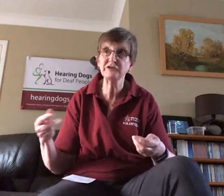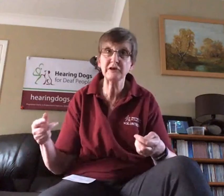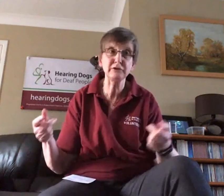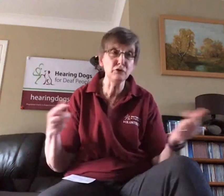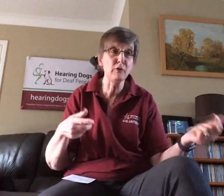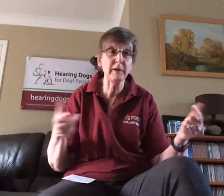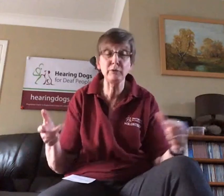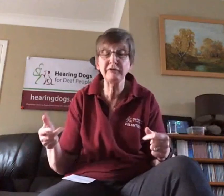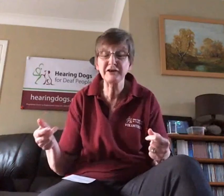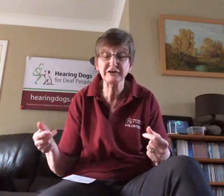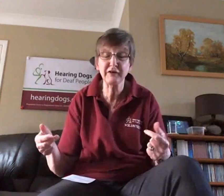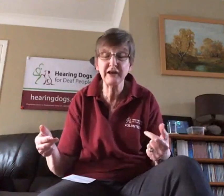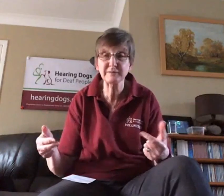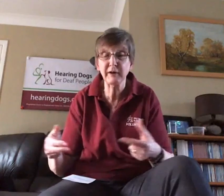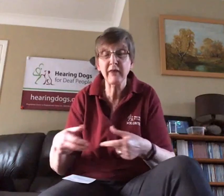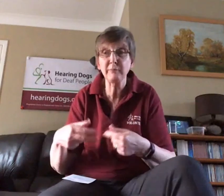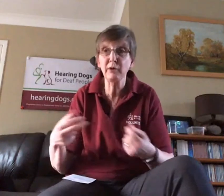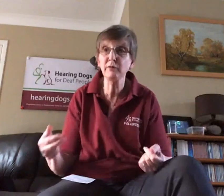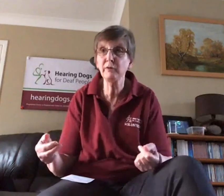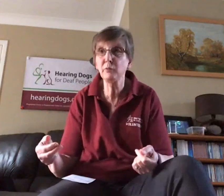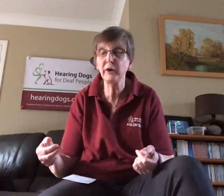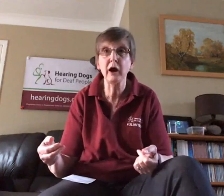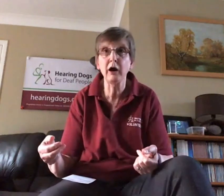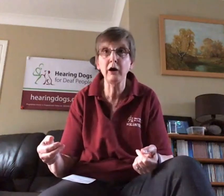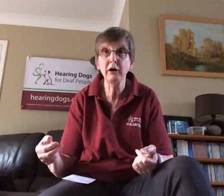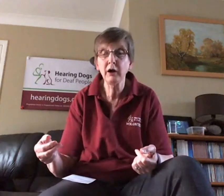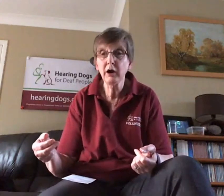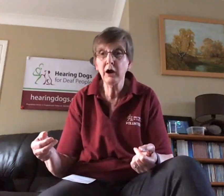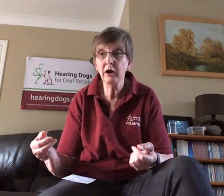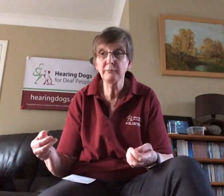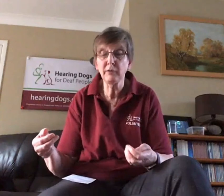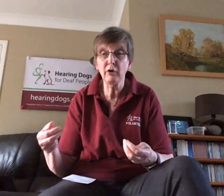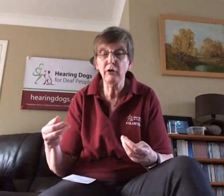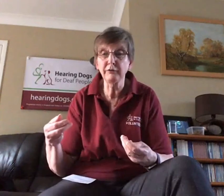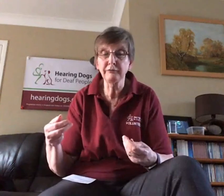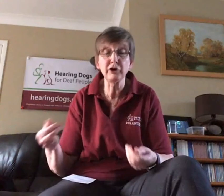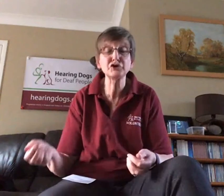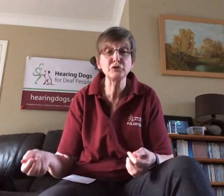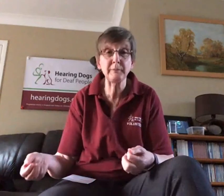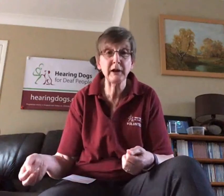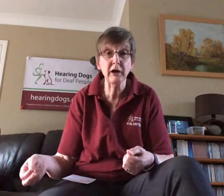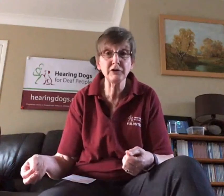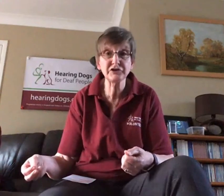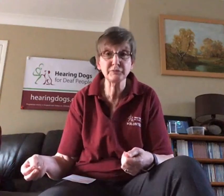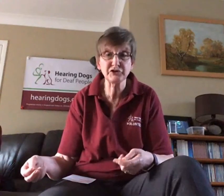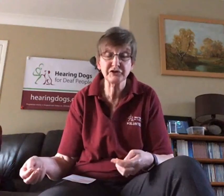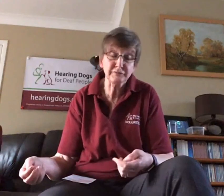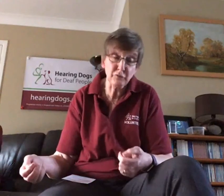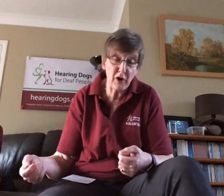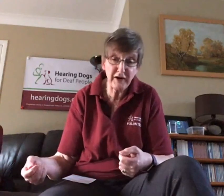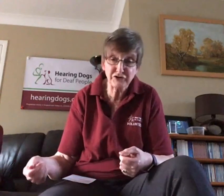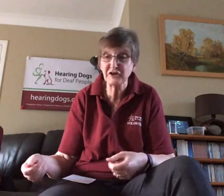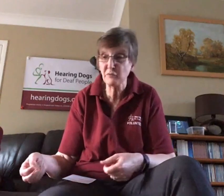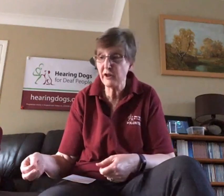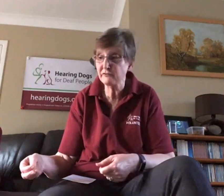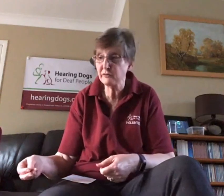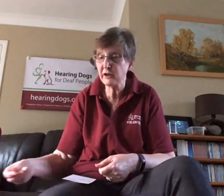normally would be face to face but at the moment we are on virtual puppy classes which is quite an interesting way of doing it.